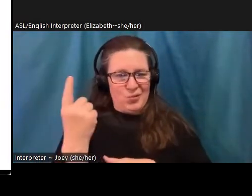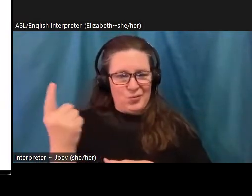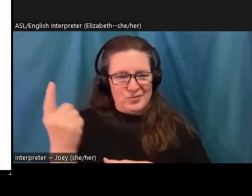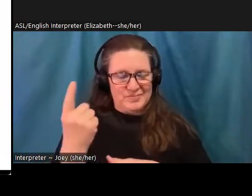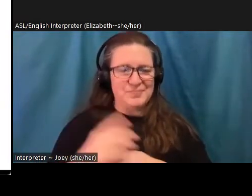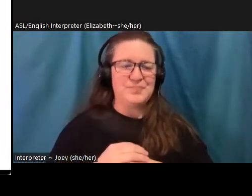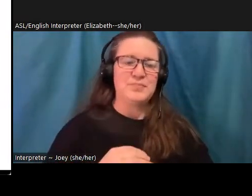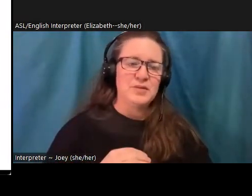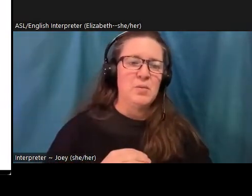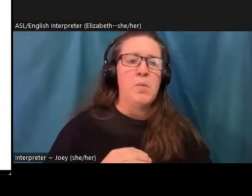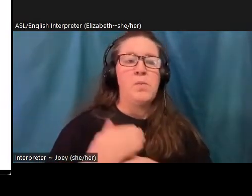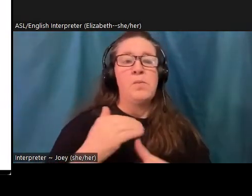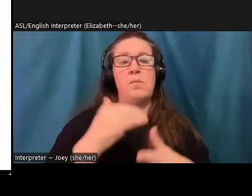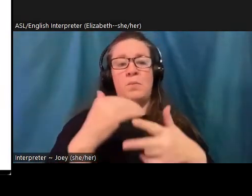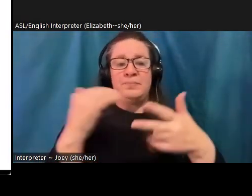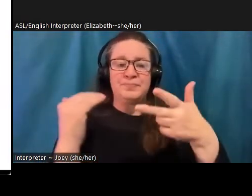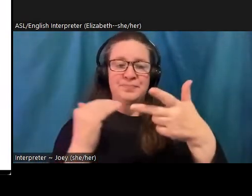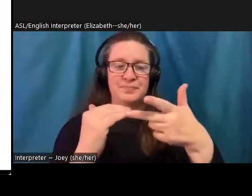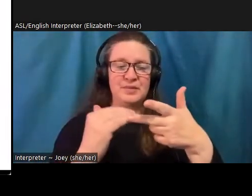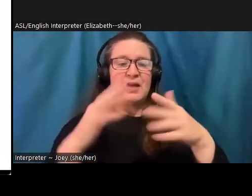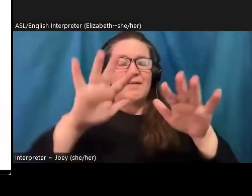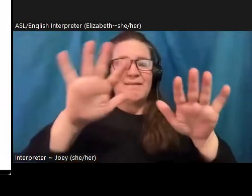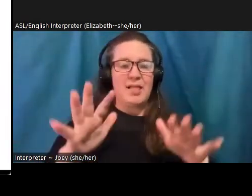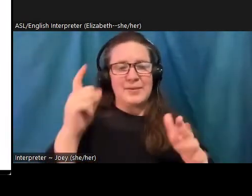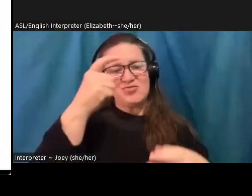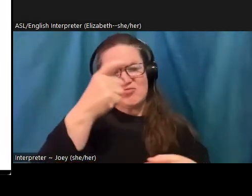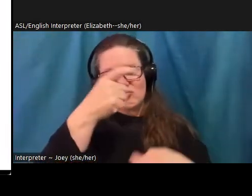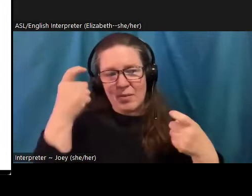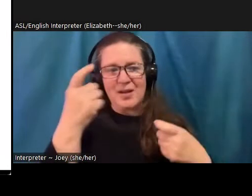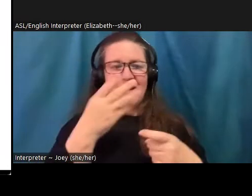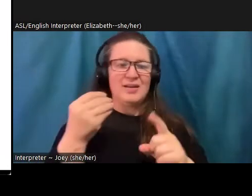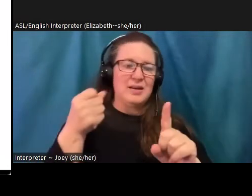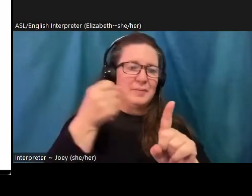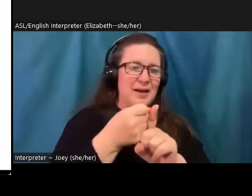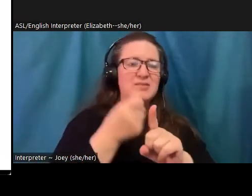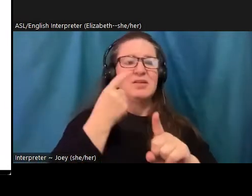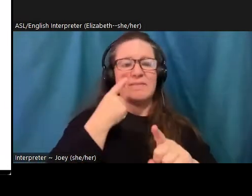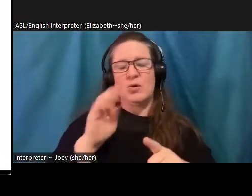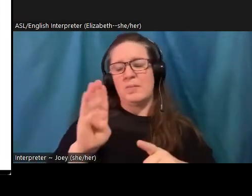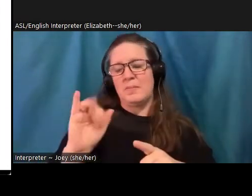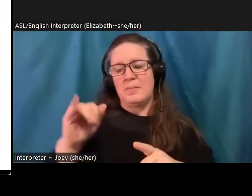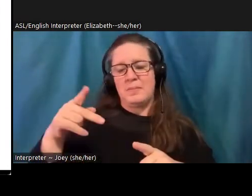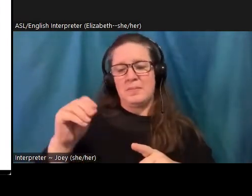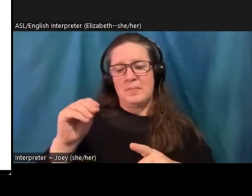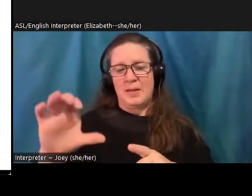climate related events. And there's a huge body of mental health research, including that major report from the American